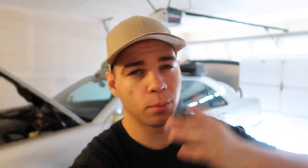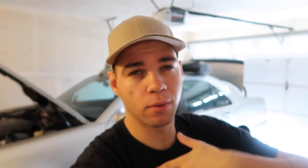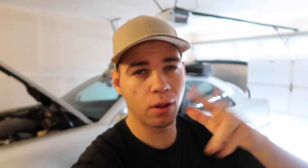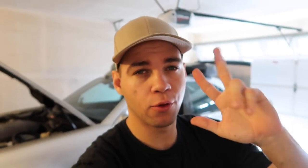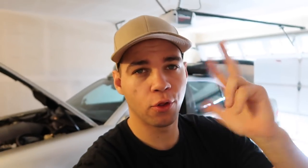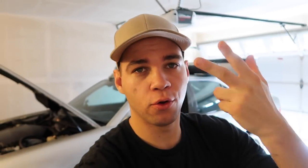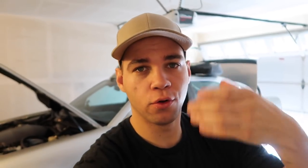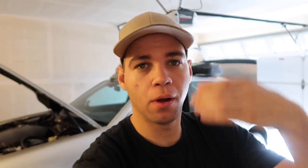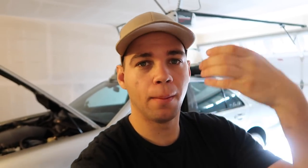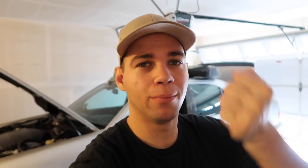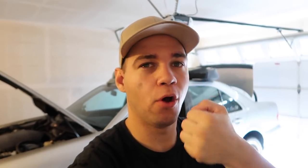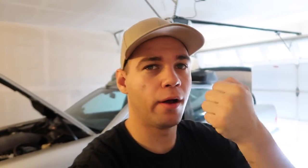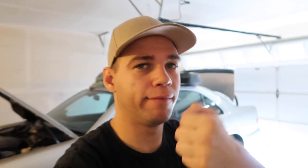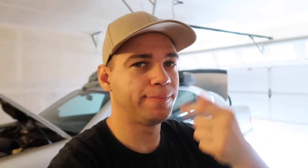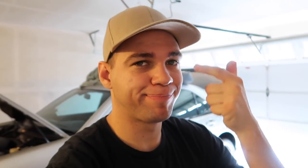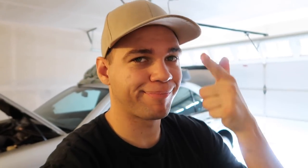R: time for my third cup of coffee